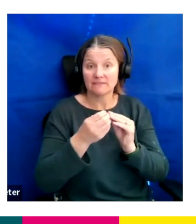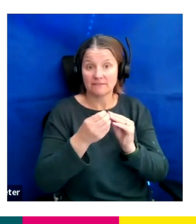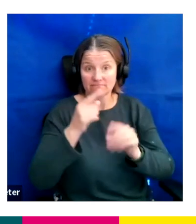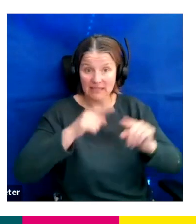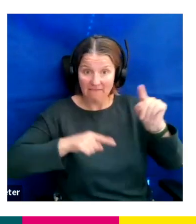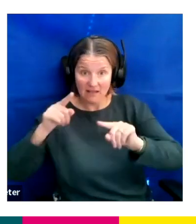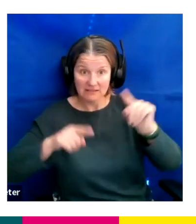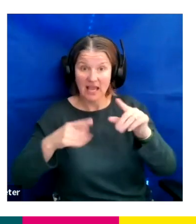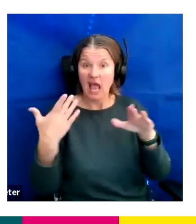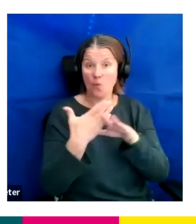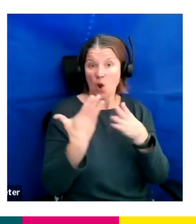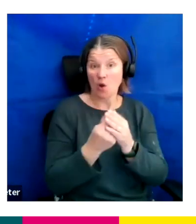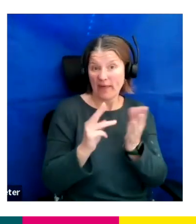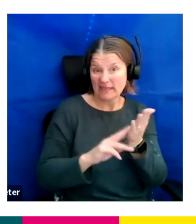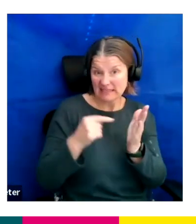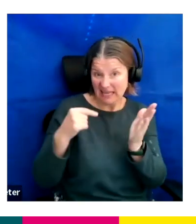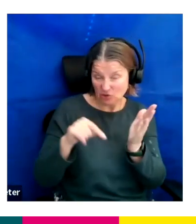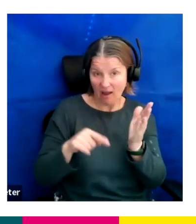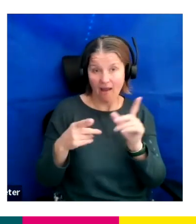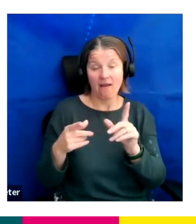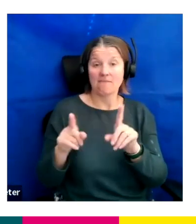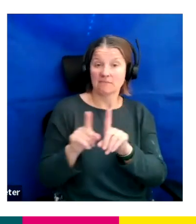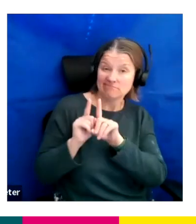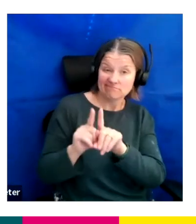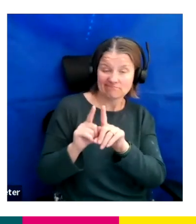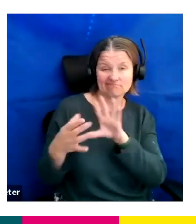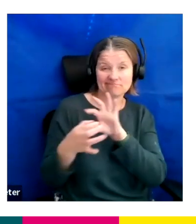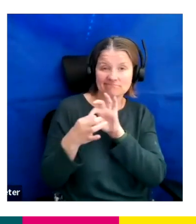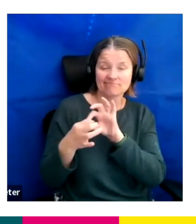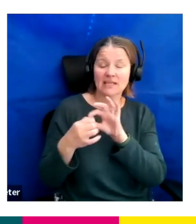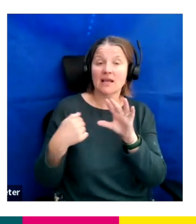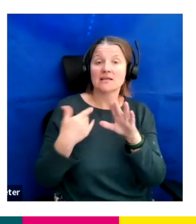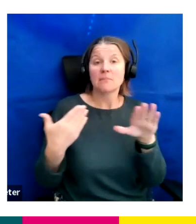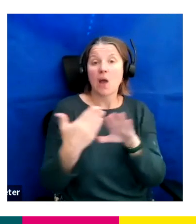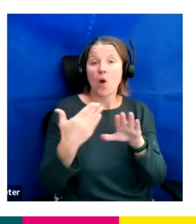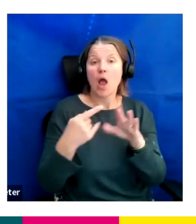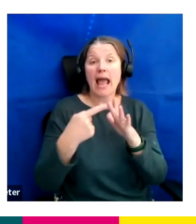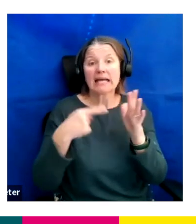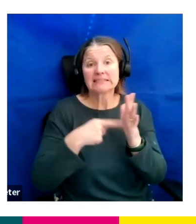with Natasha. It's my role really to deliver on ITV's diversity and inclusion strategy.